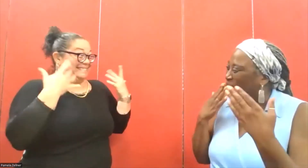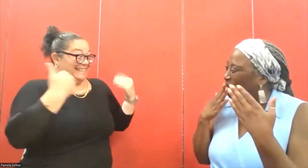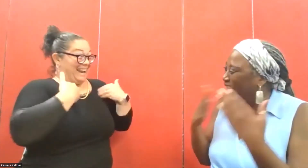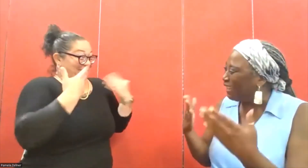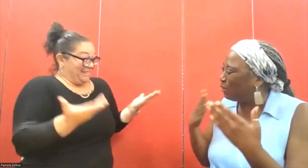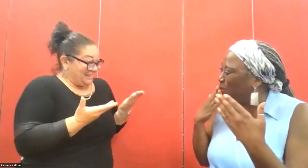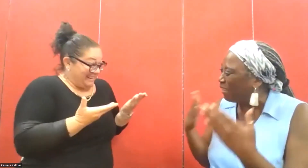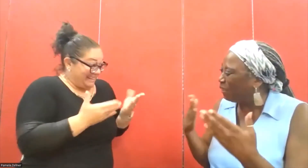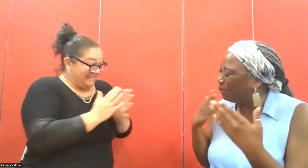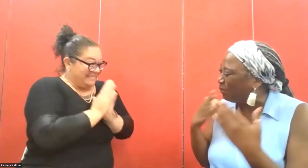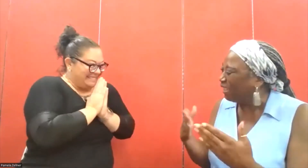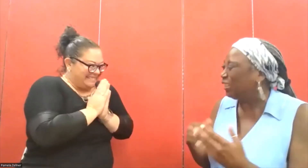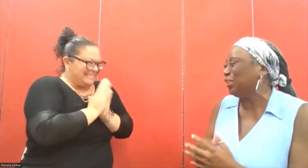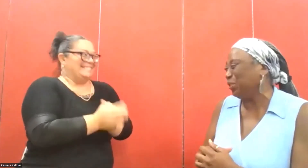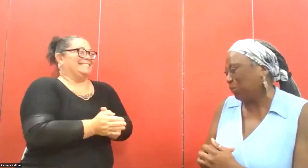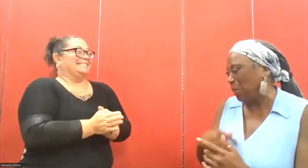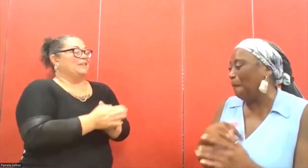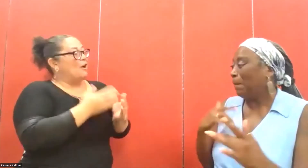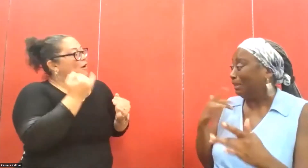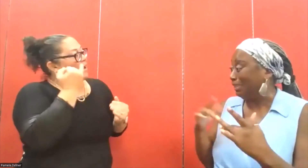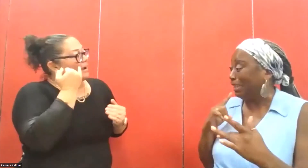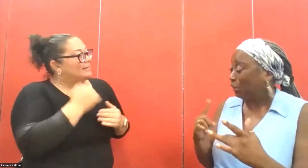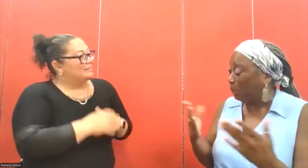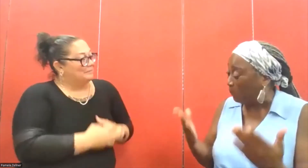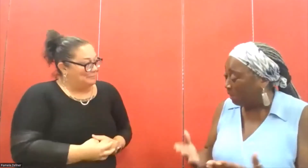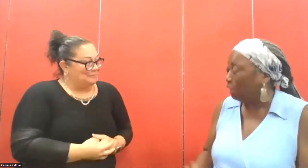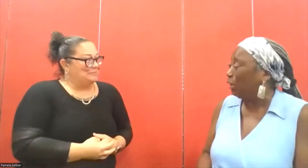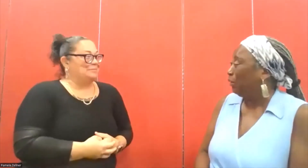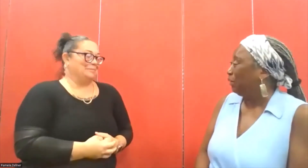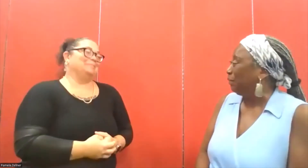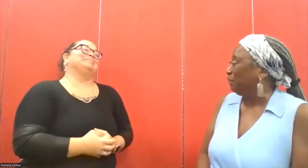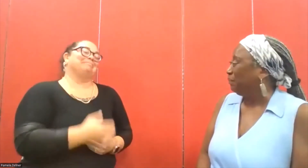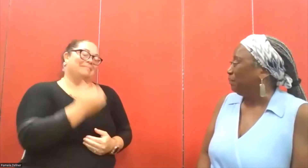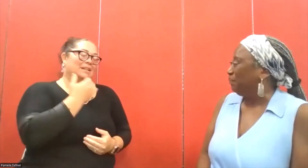I'm excited you're here. Thank you so much. I'm excited to be here.